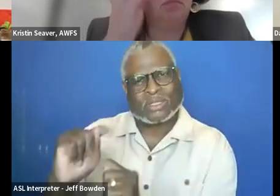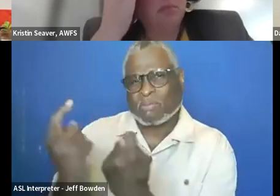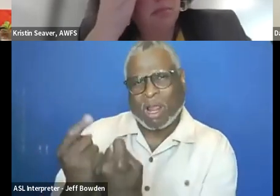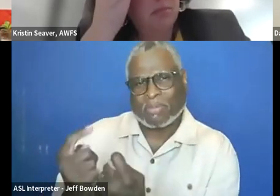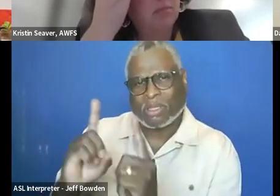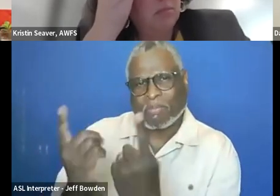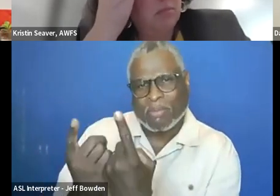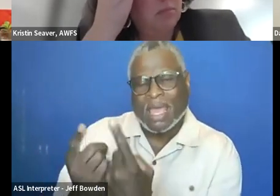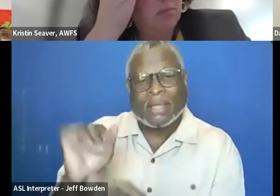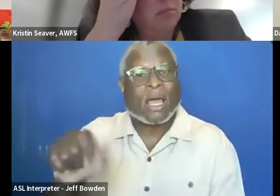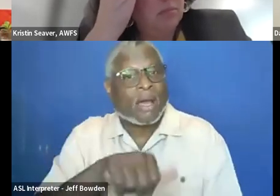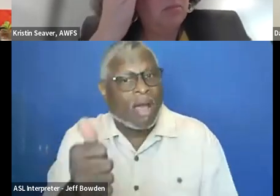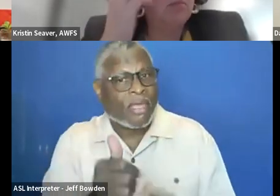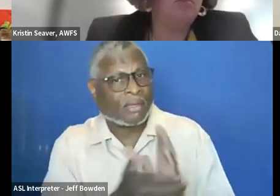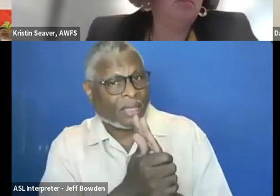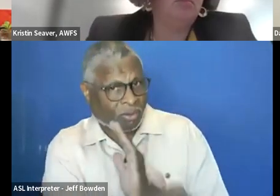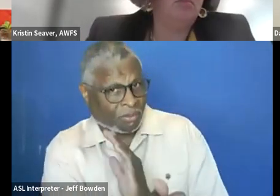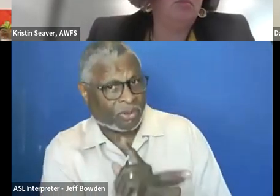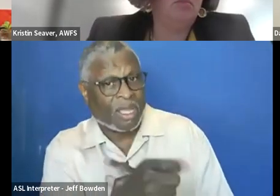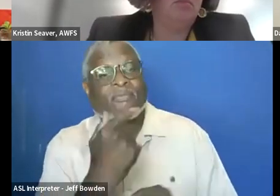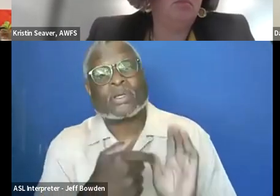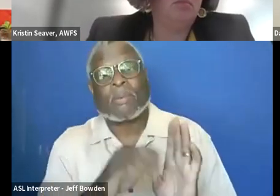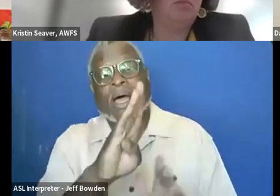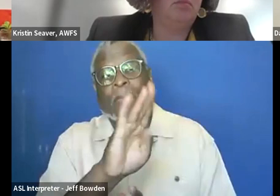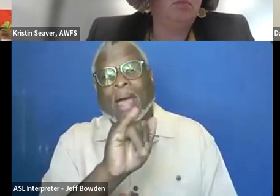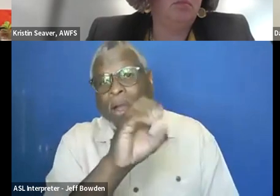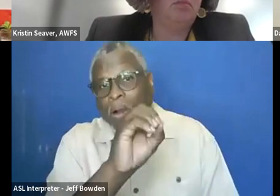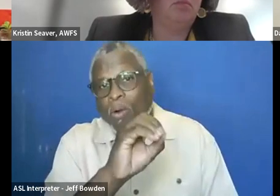And we have other attributes like for biobased, energy efficiency,